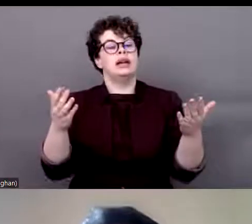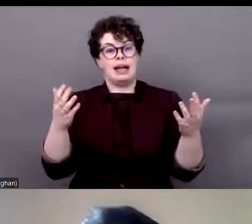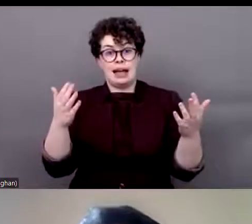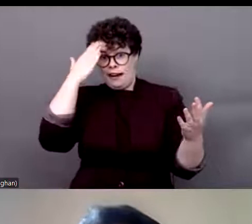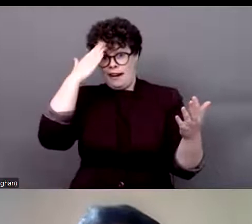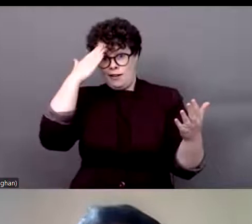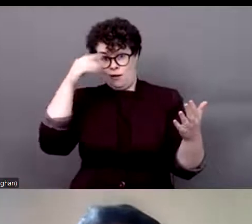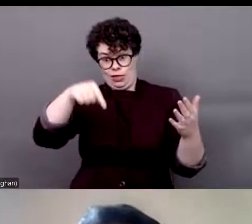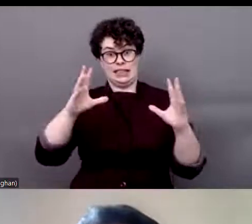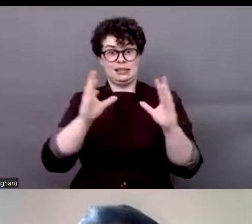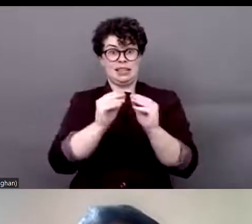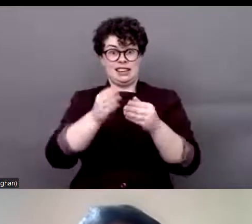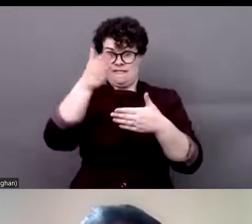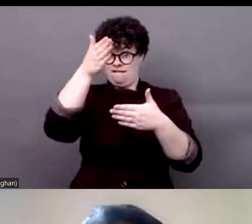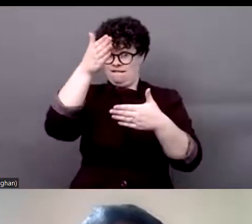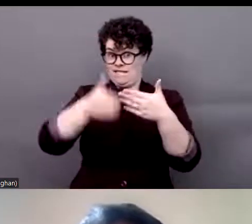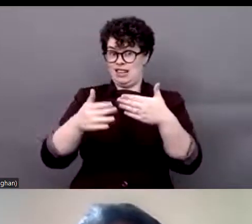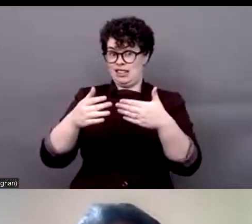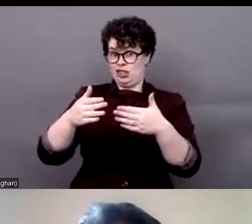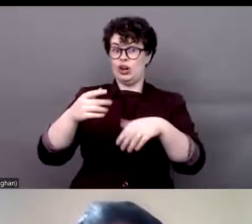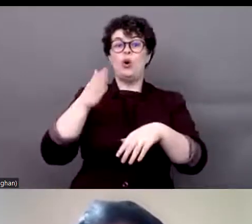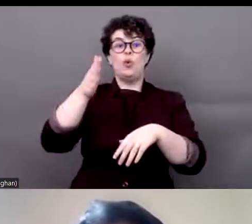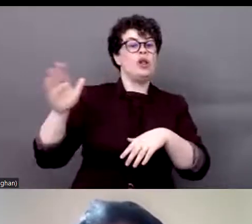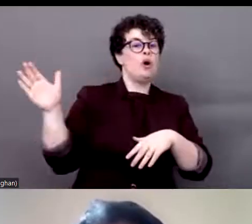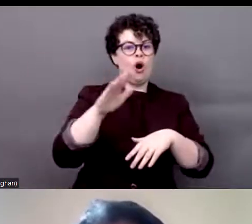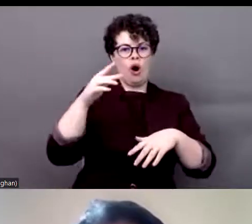will have one common agenda for